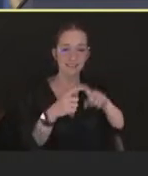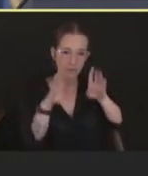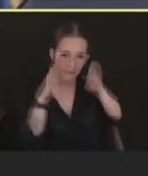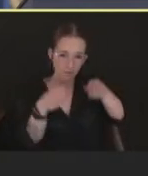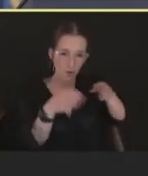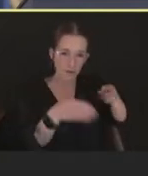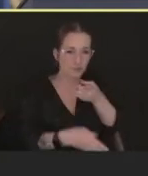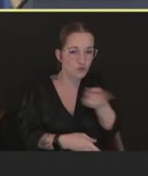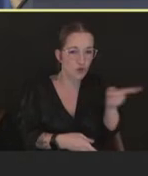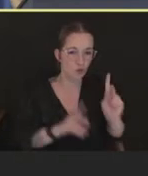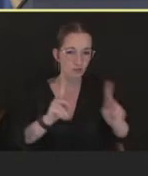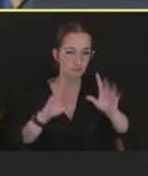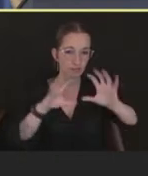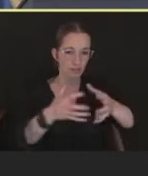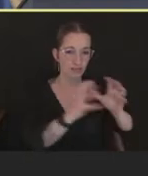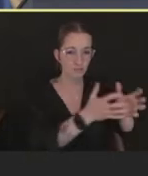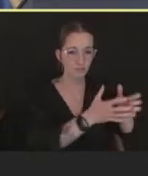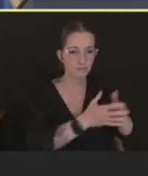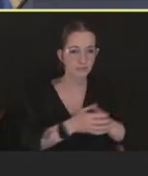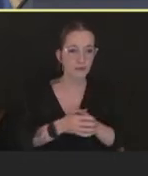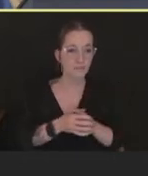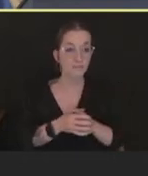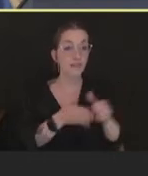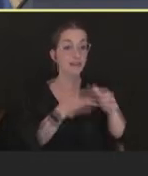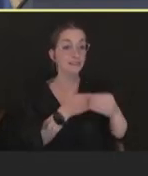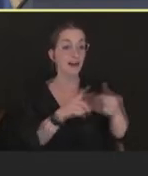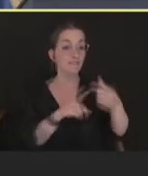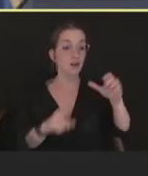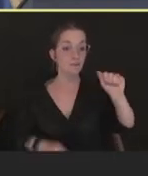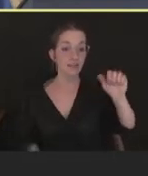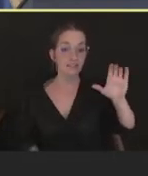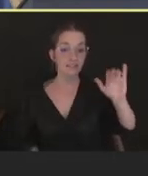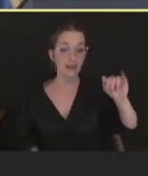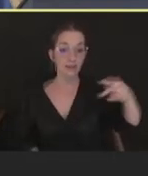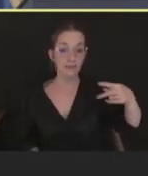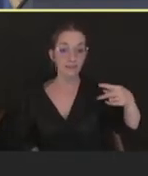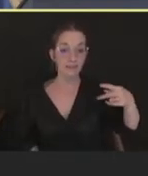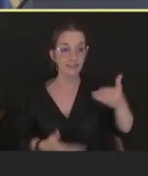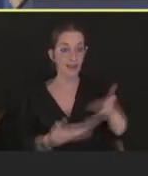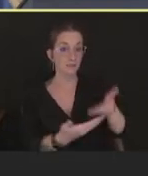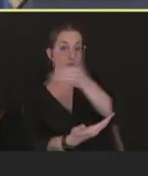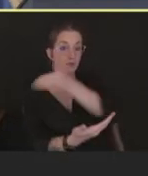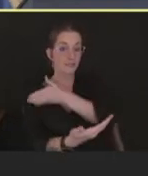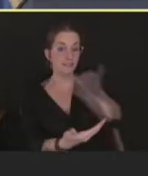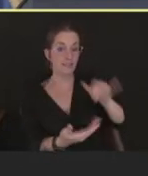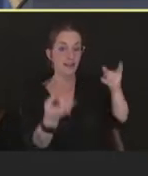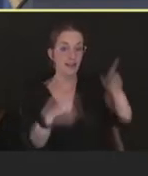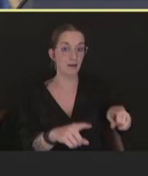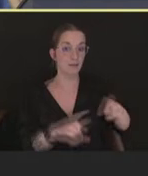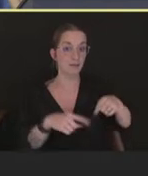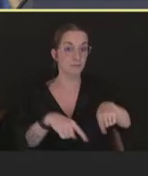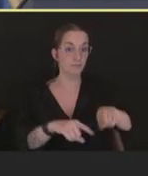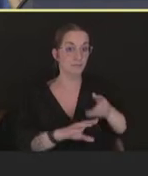Guidance from ACIP, that predates this current monkeypox outbreak, had always recommended PrEP,